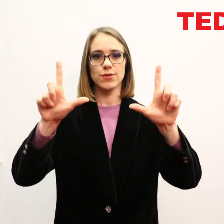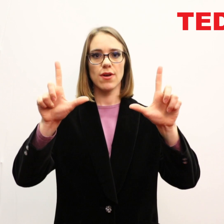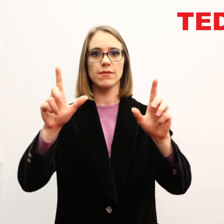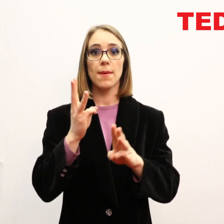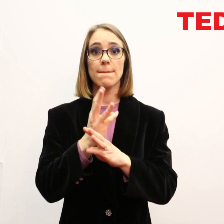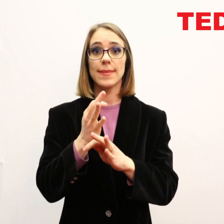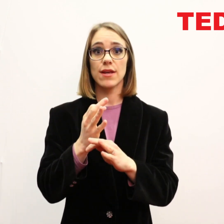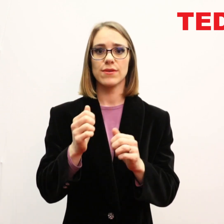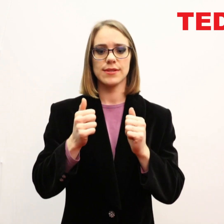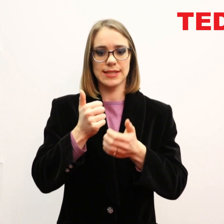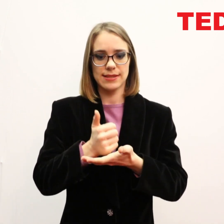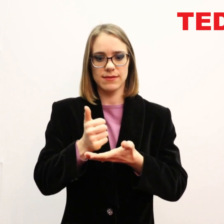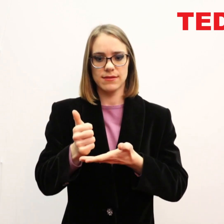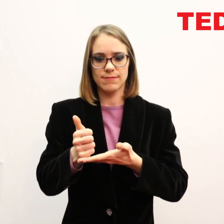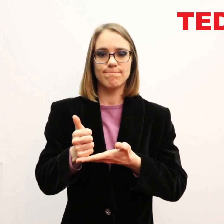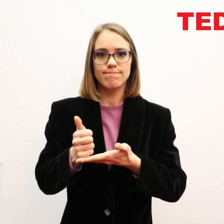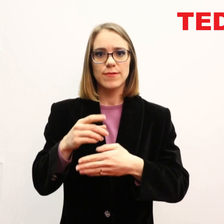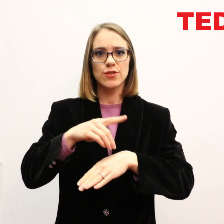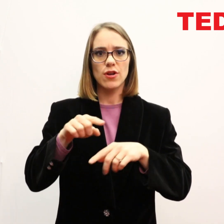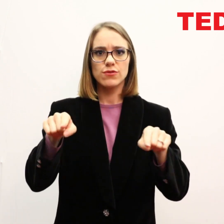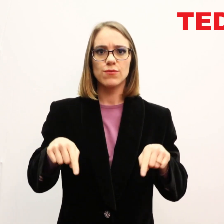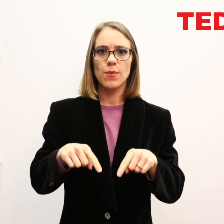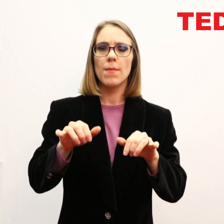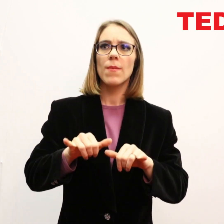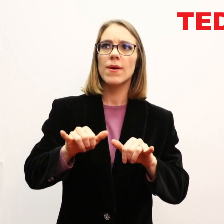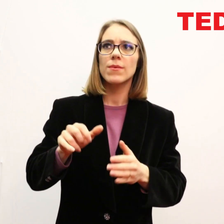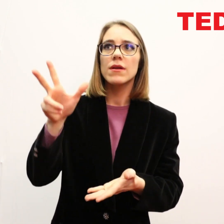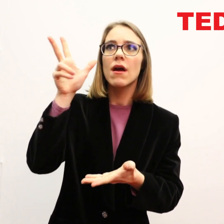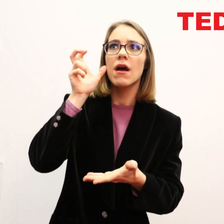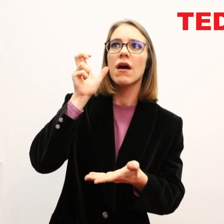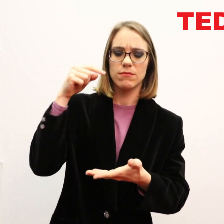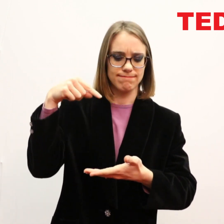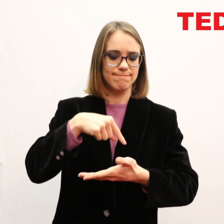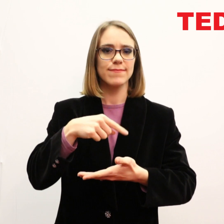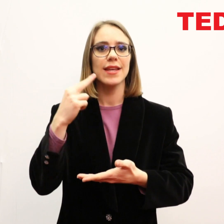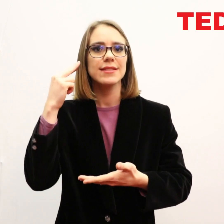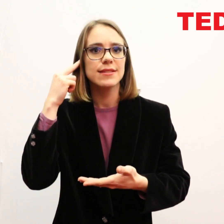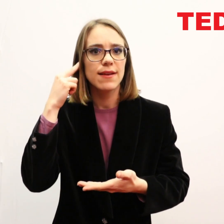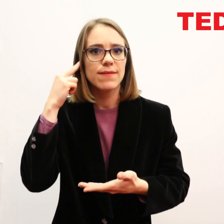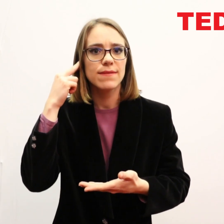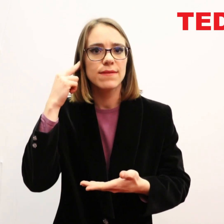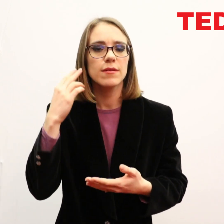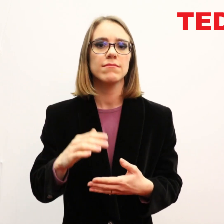A snapshot of parents sitting in the doctor’s room. Hearing the news that their child is deaf.